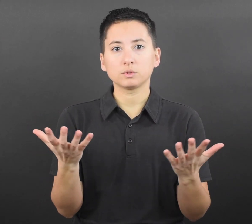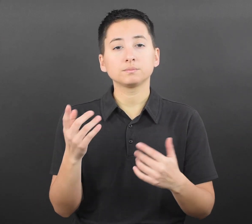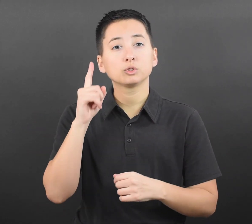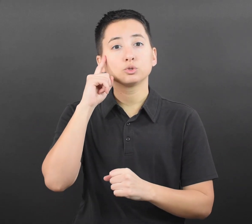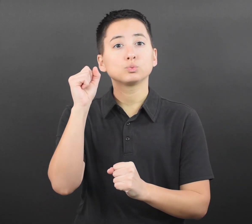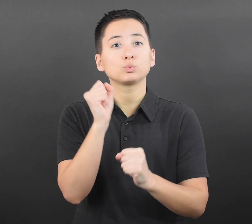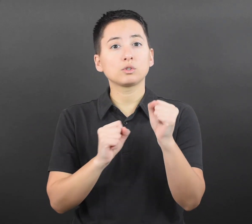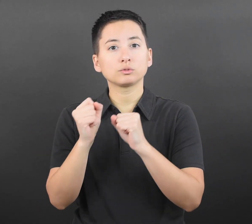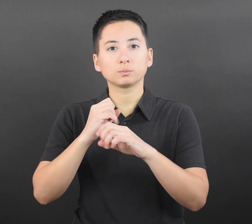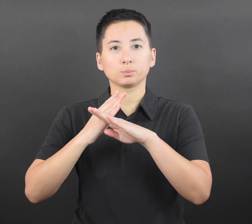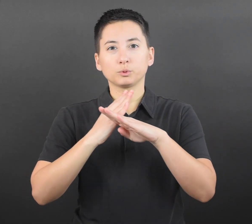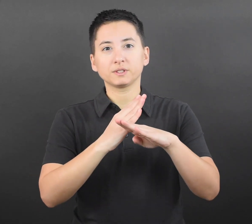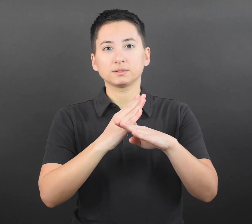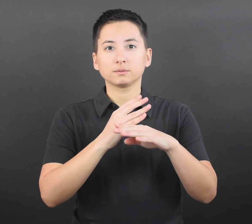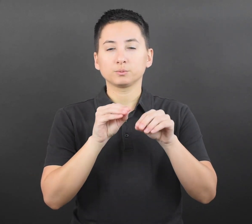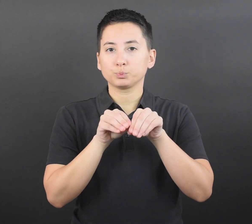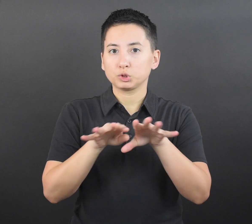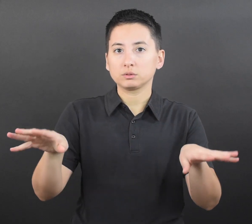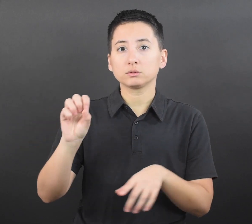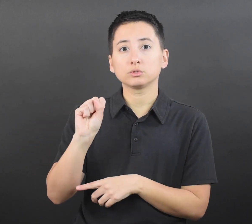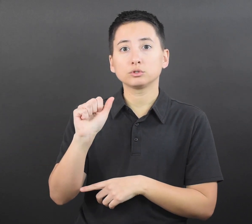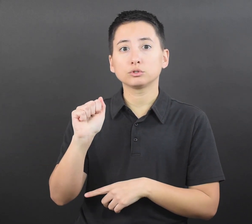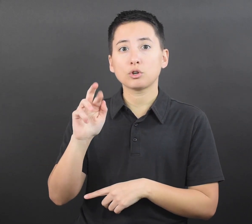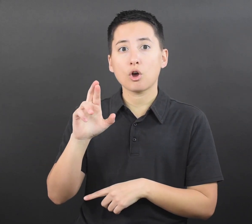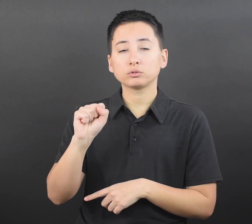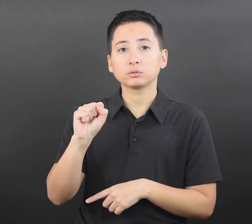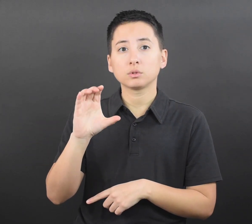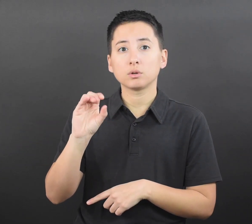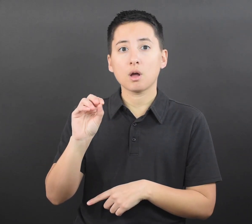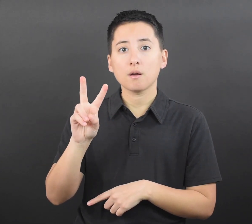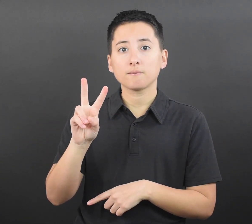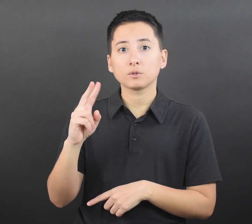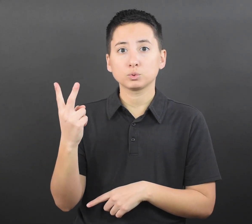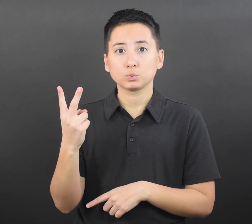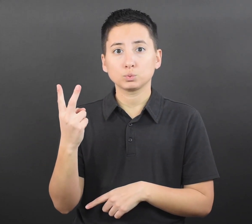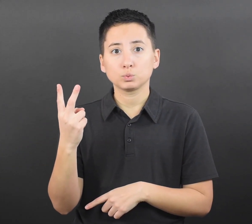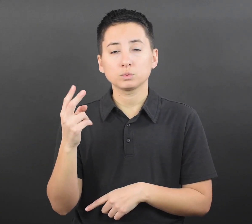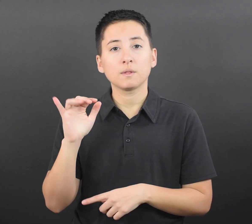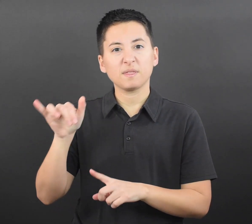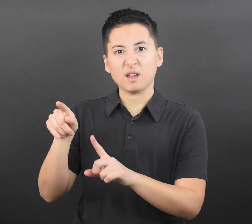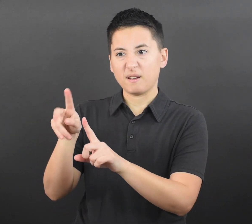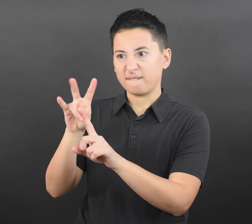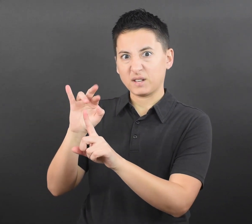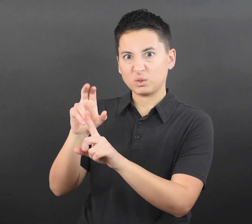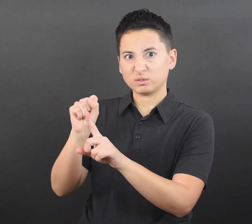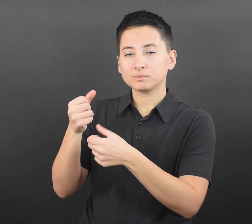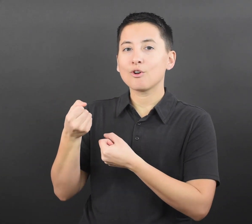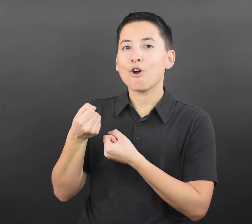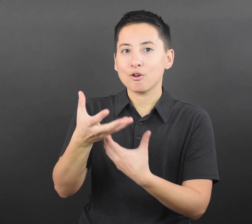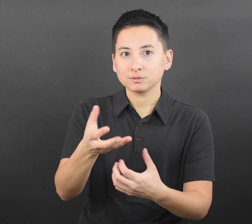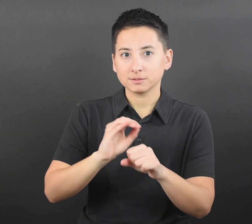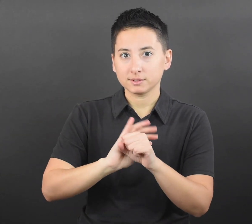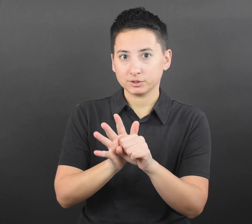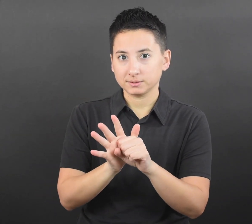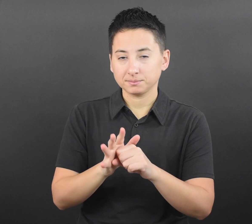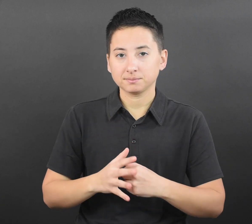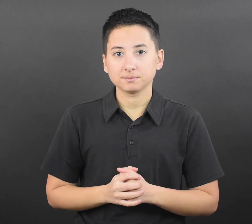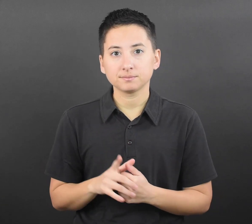strategy used to prevent transmission of SARS-CoV-2, the virus that causes COVID-19,